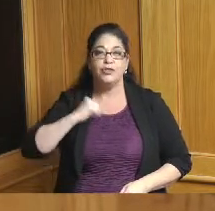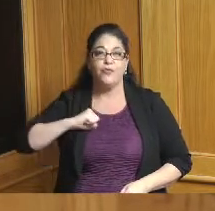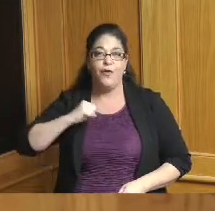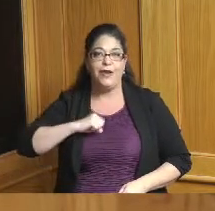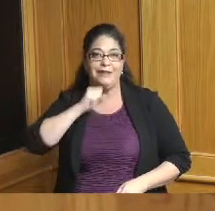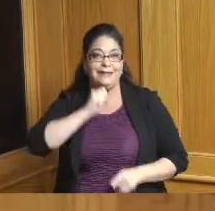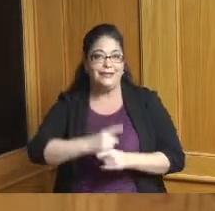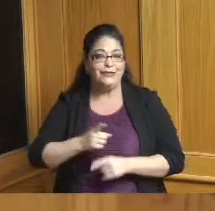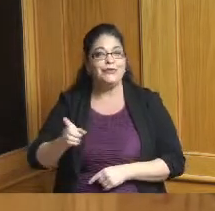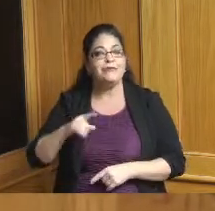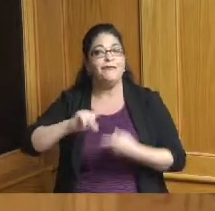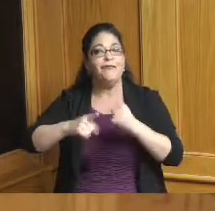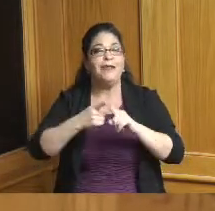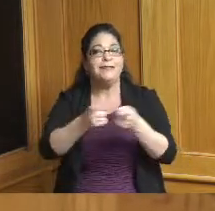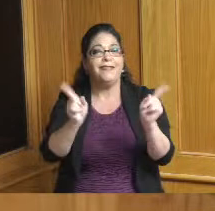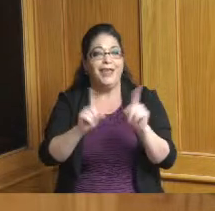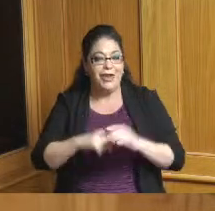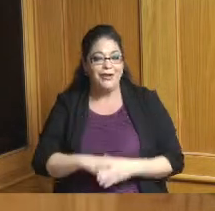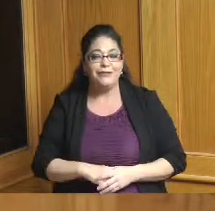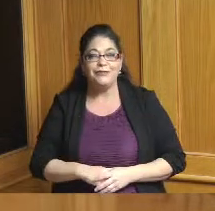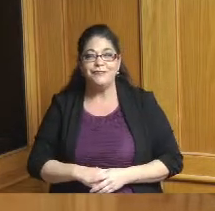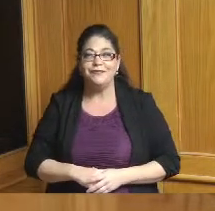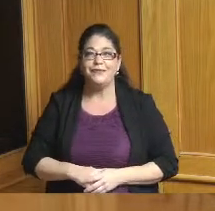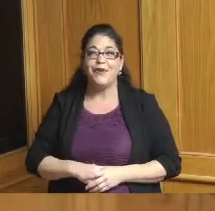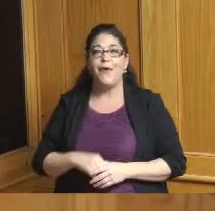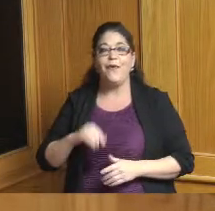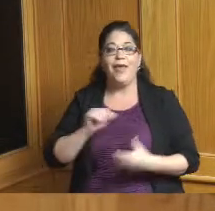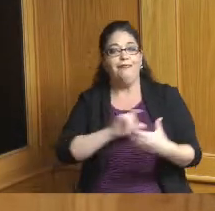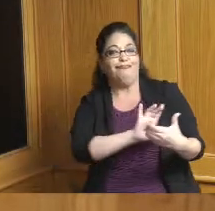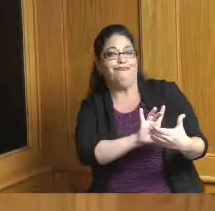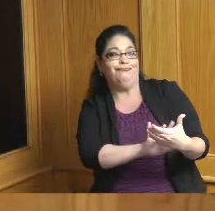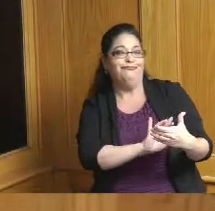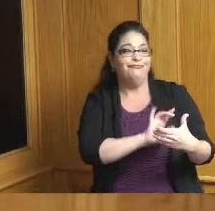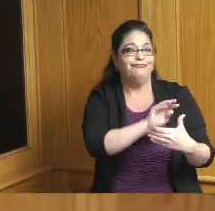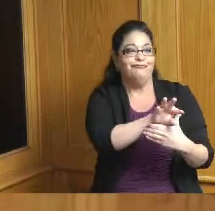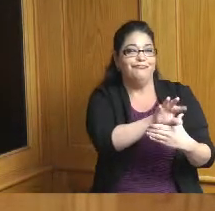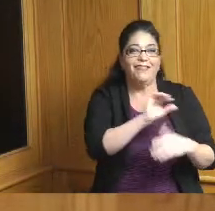friends that are out there but again thank you for your service and you're going to be playing